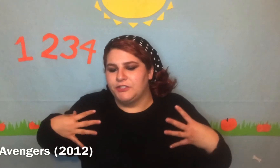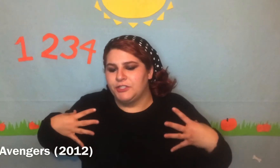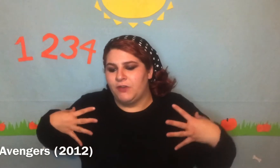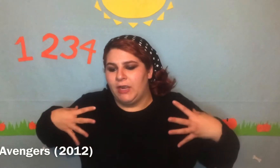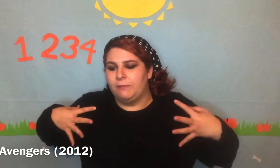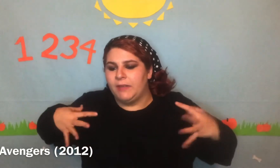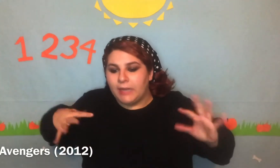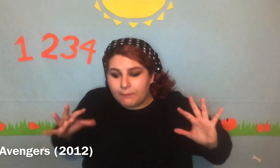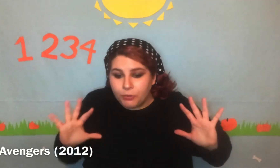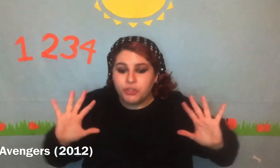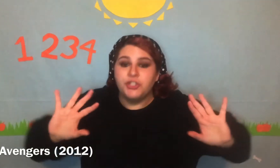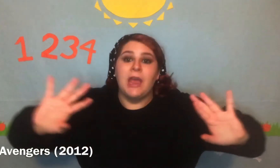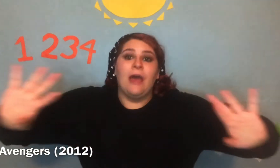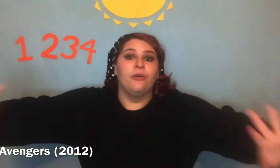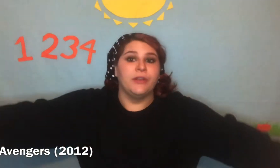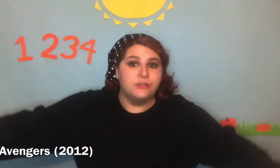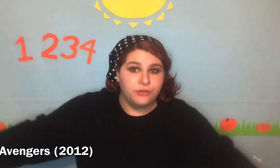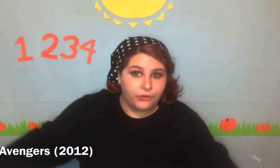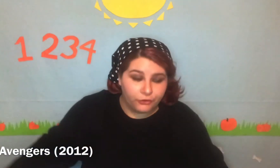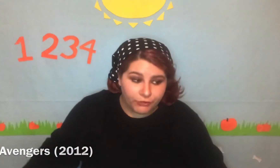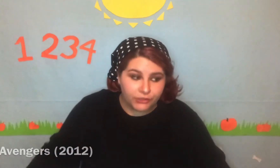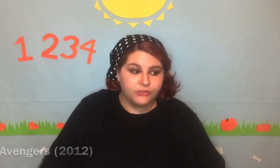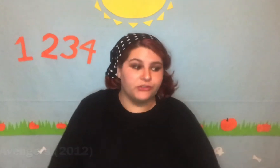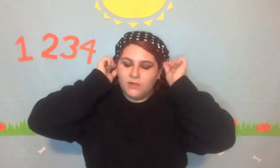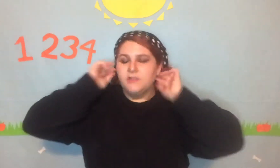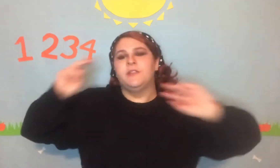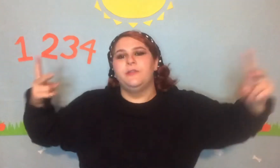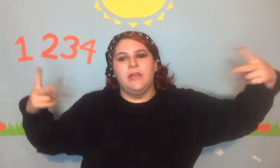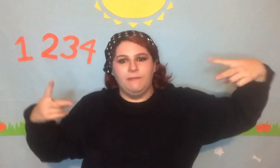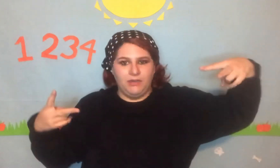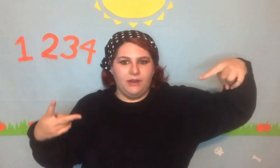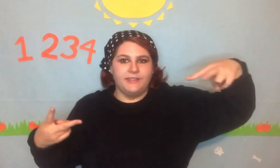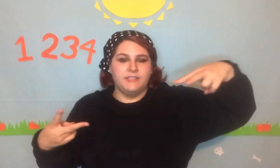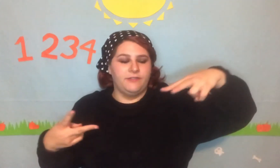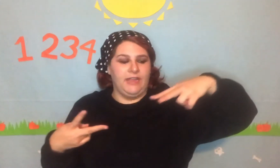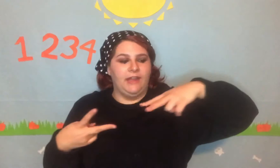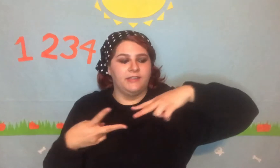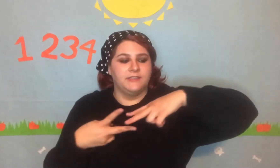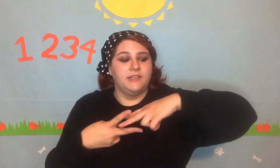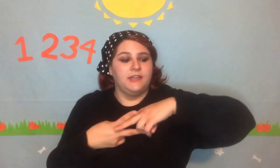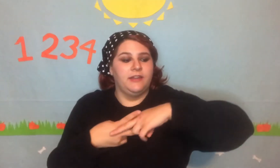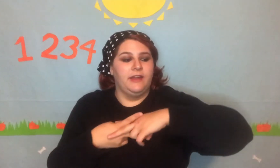fight being like pushed out into the universe so them and Guardians of the Galaxy can like